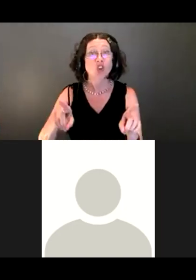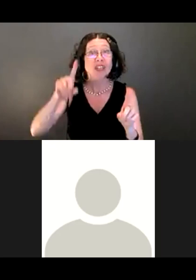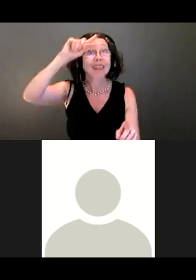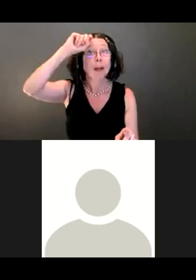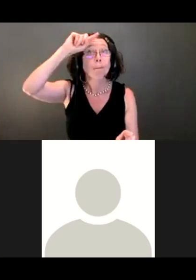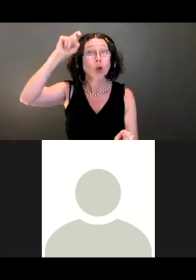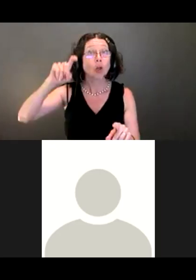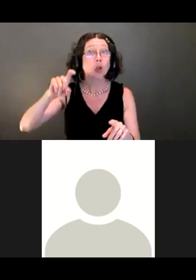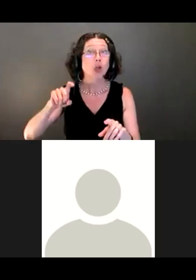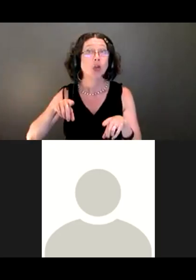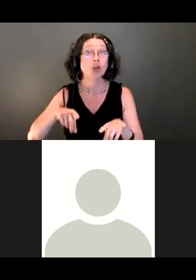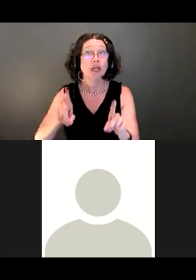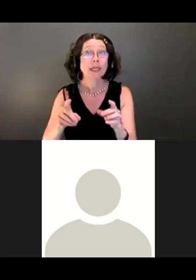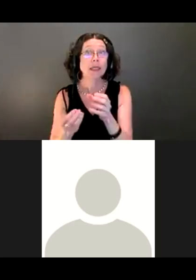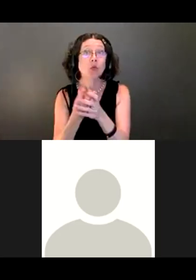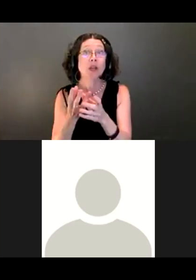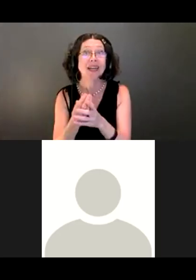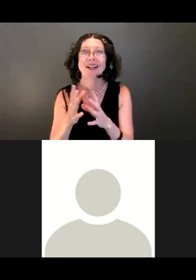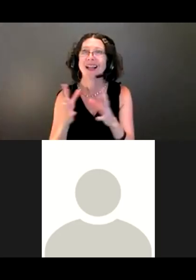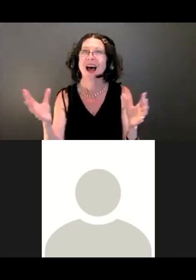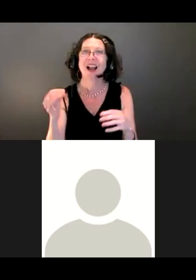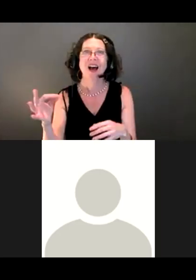pretty heavily overgrown with brush and all, and you can't see